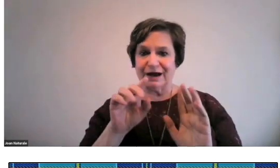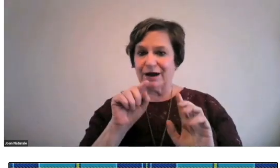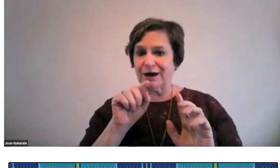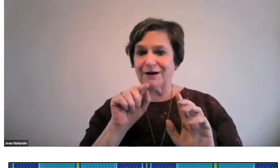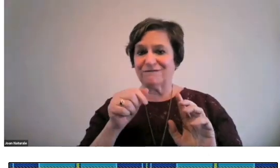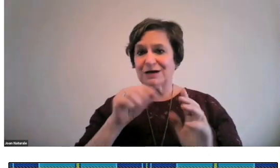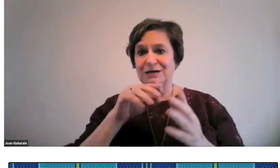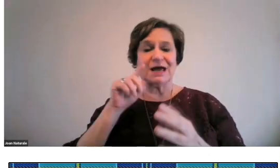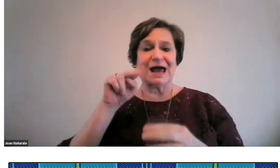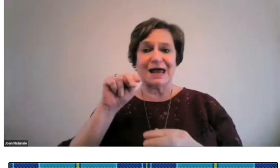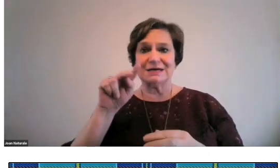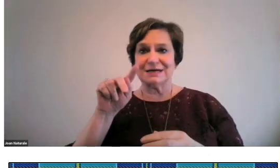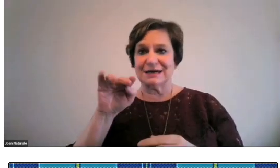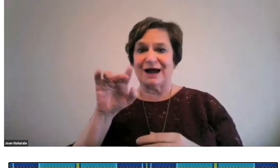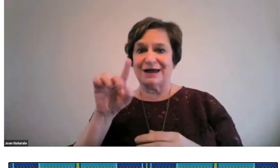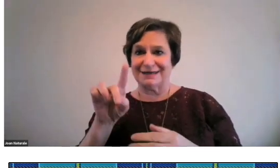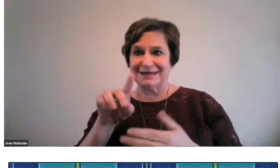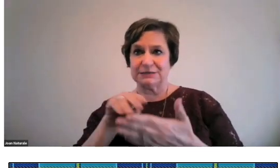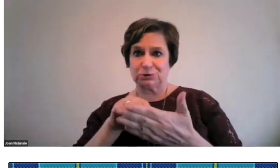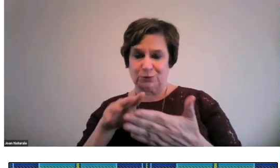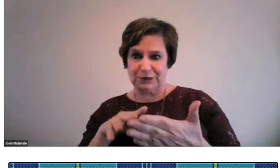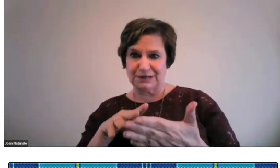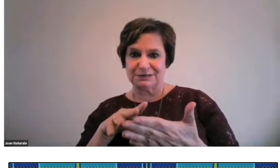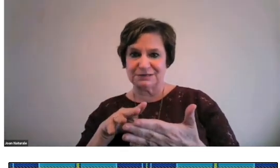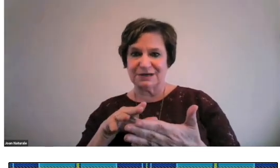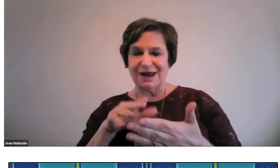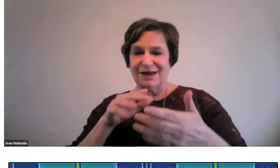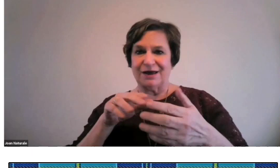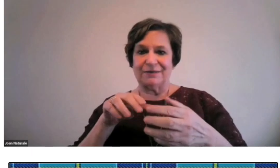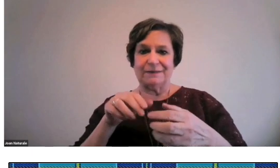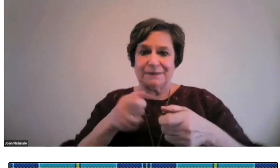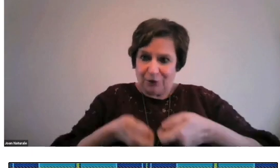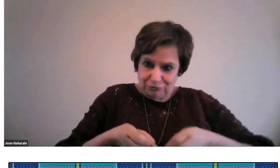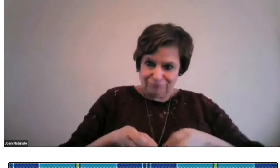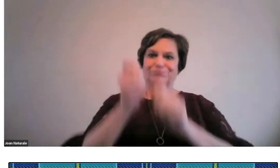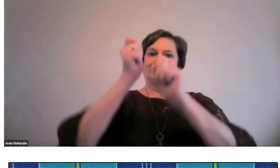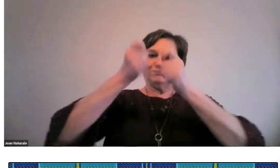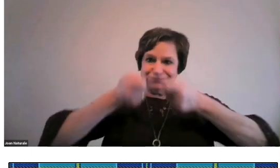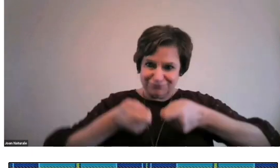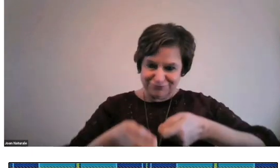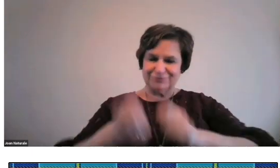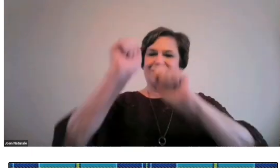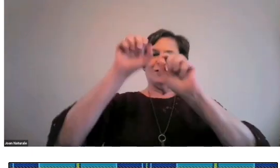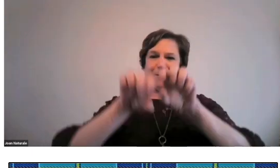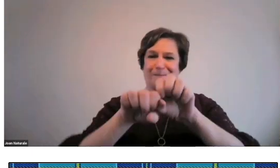You'll notice the picture of NTID students breaking new ground.